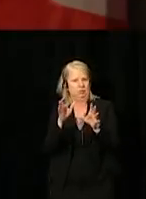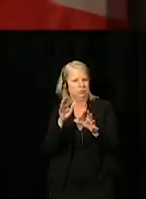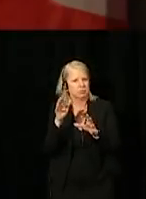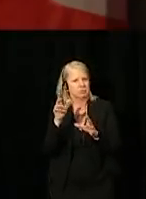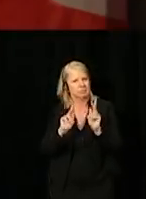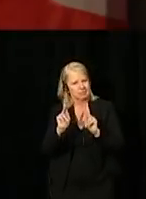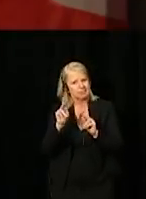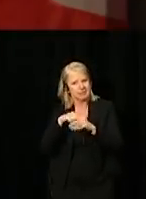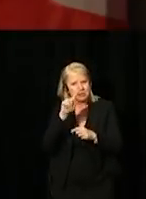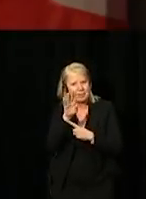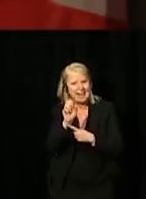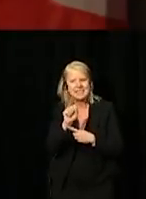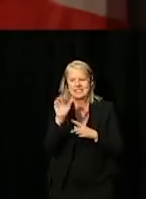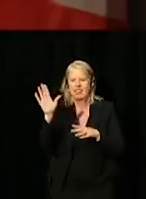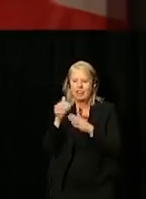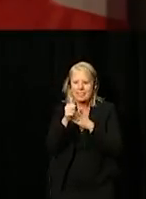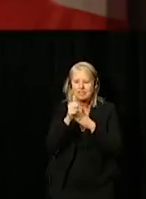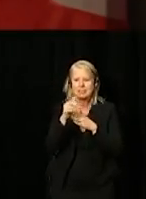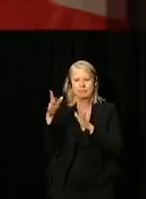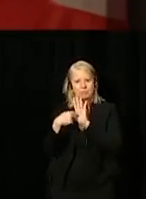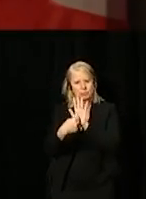for the work they've done to the leadership they've shown.